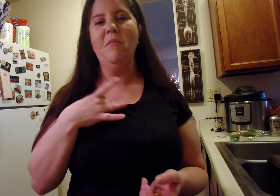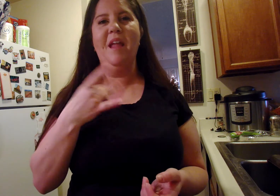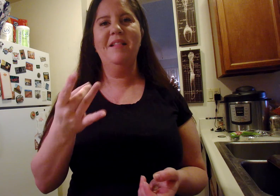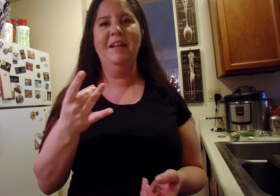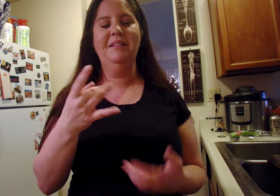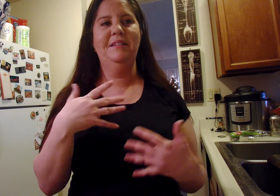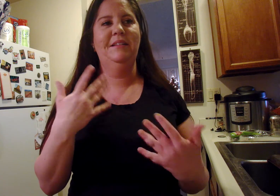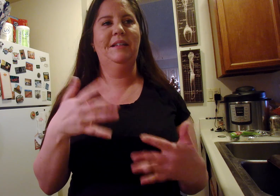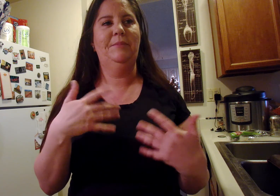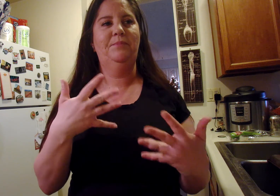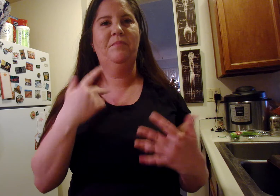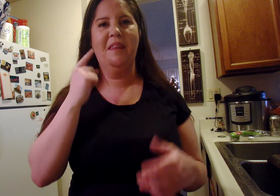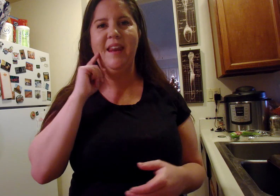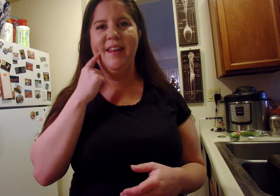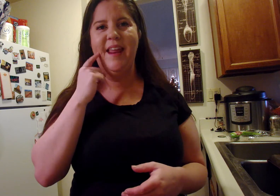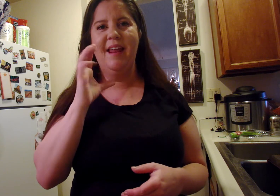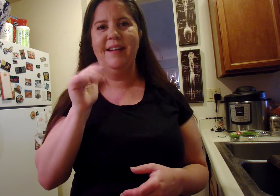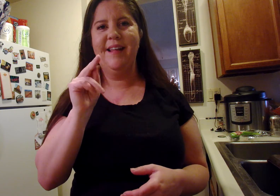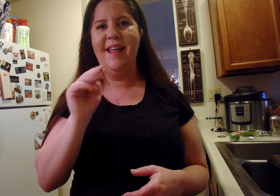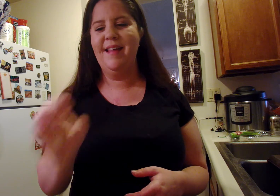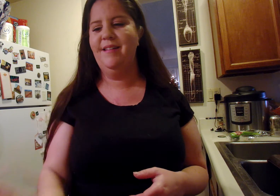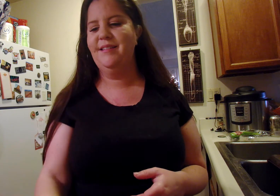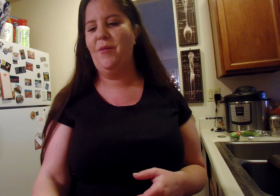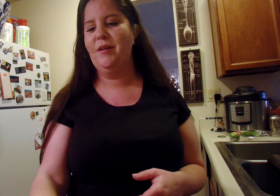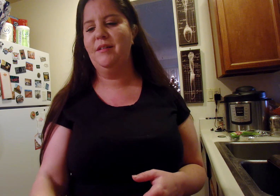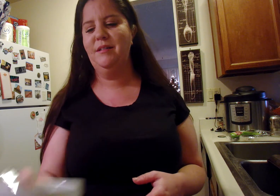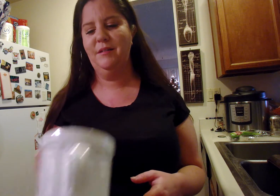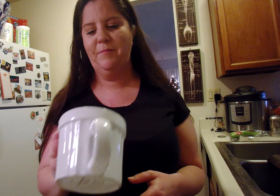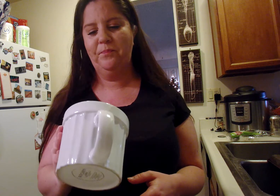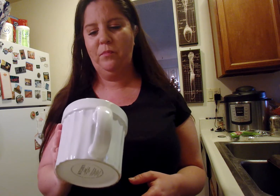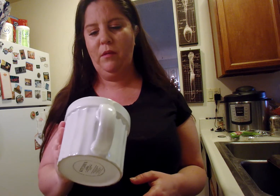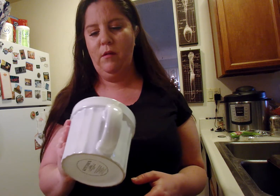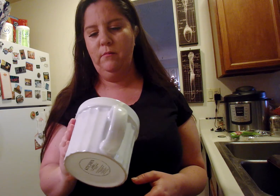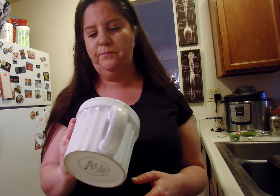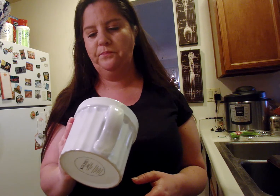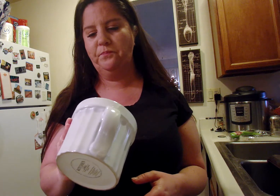Like the candy cane is that what it is